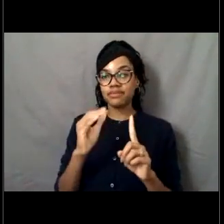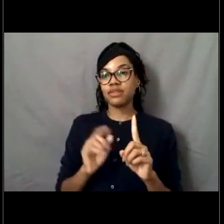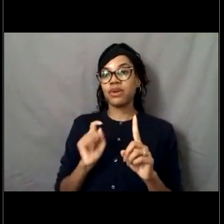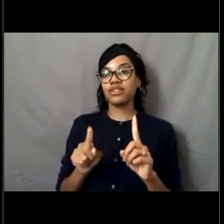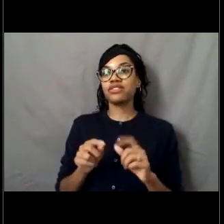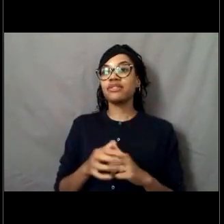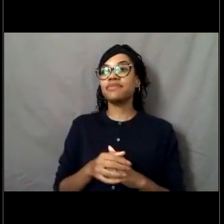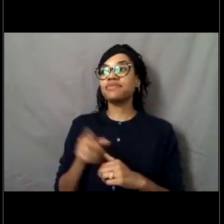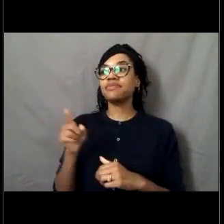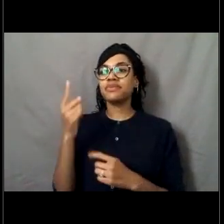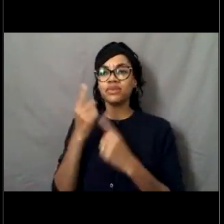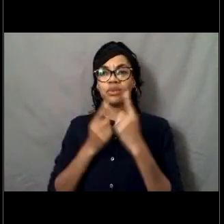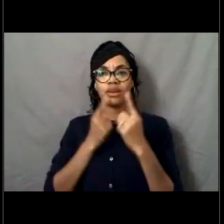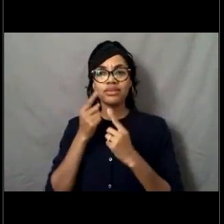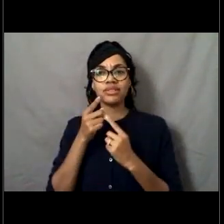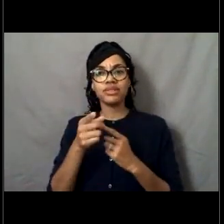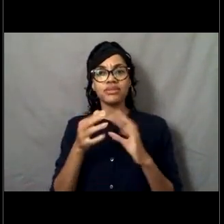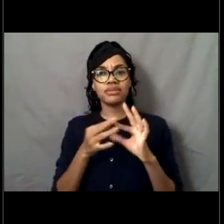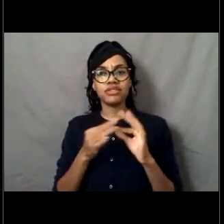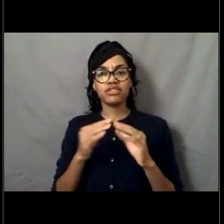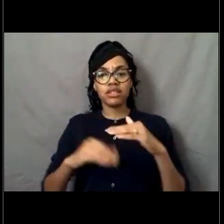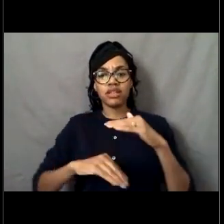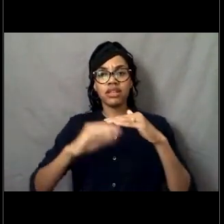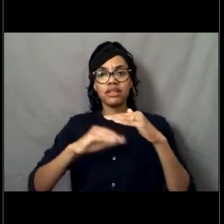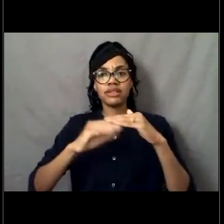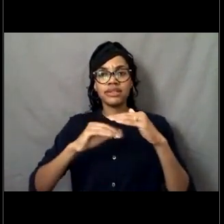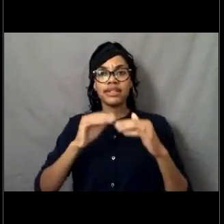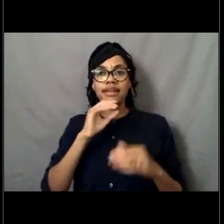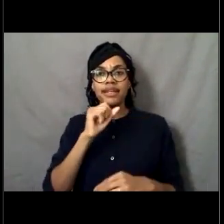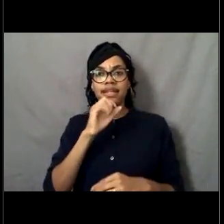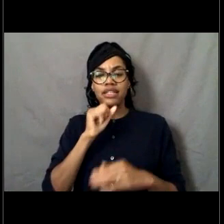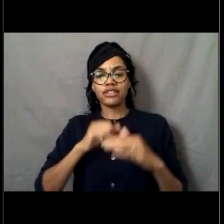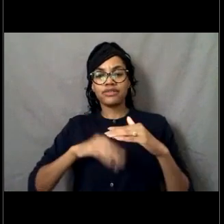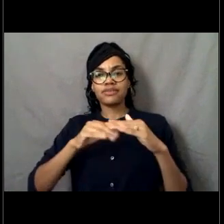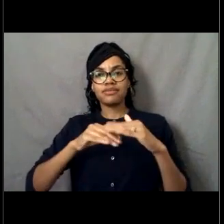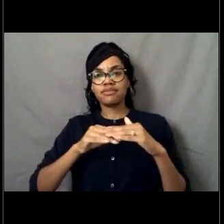that the upper limit for joining NOAA is the age